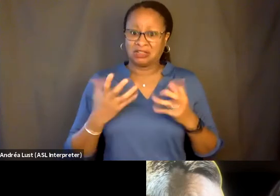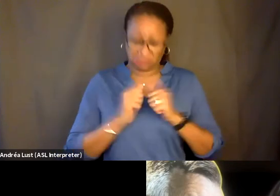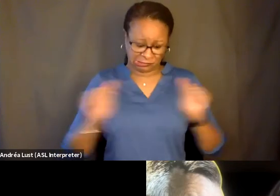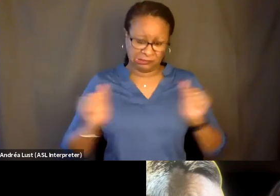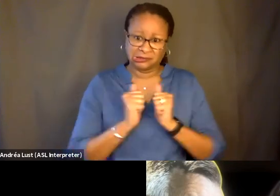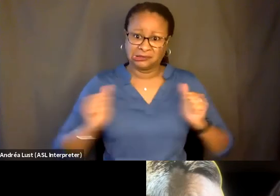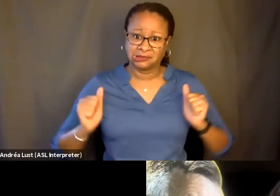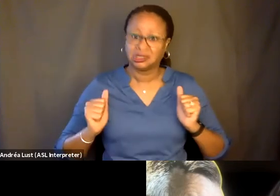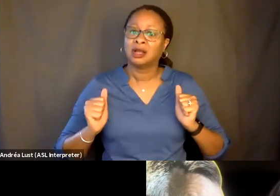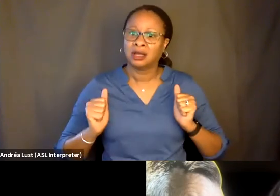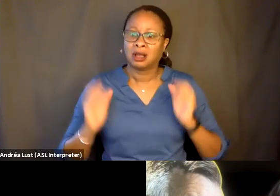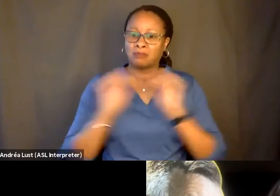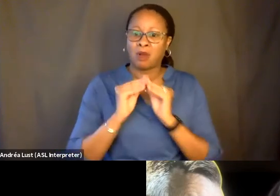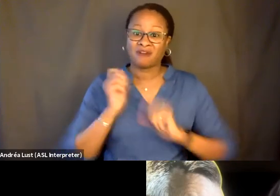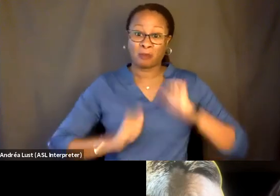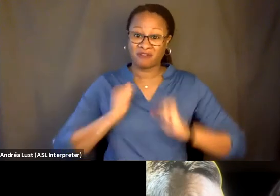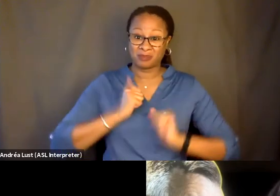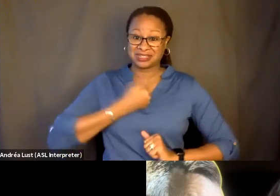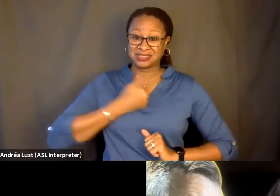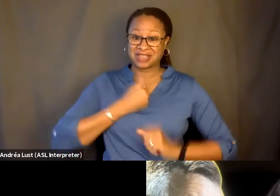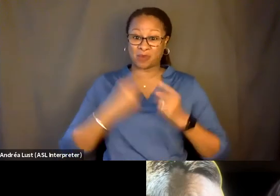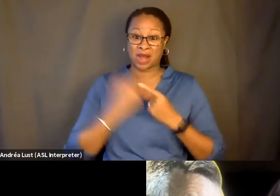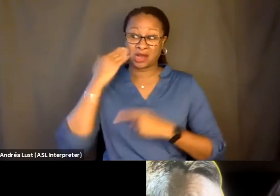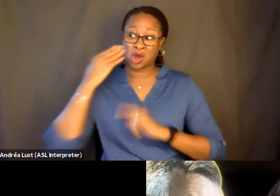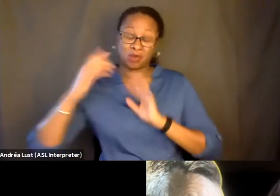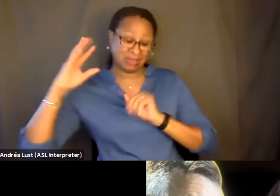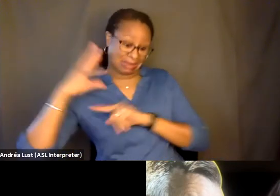am I doing more of a performance when I know the camera is there and so forth.